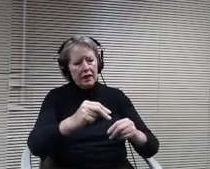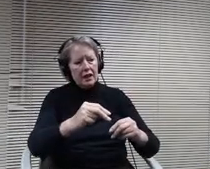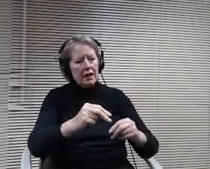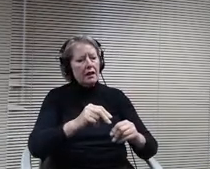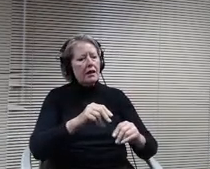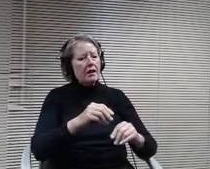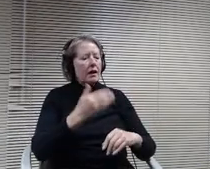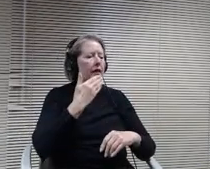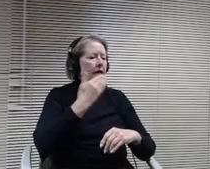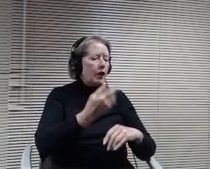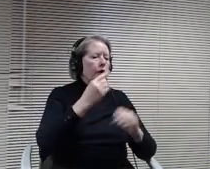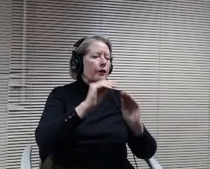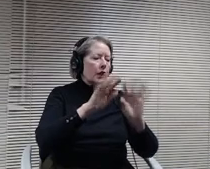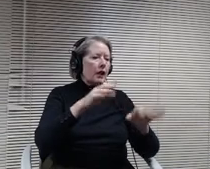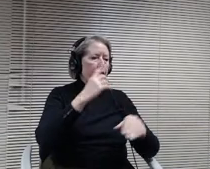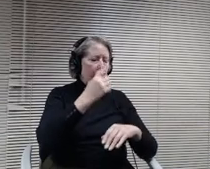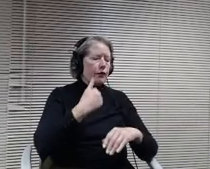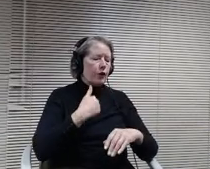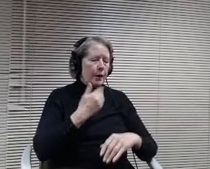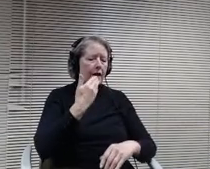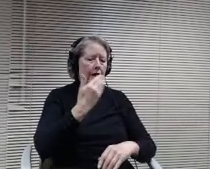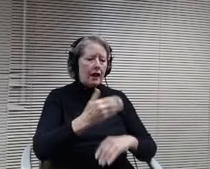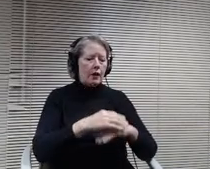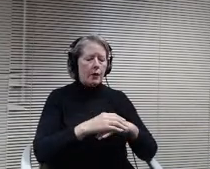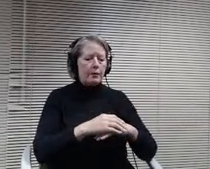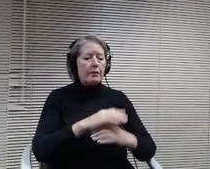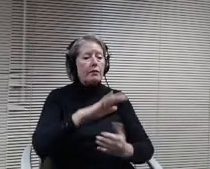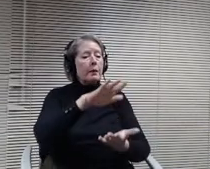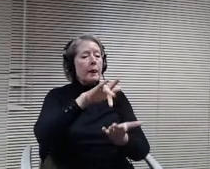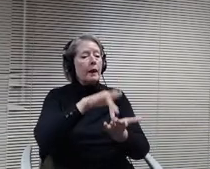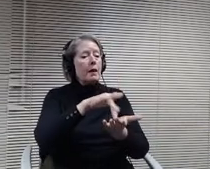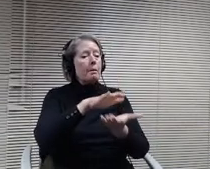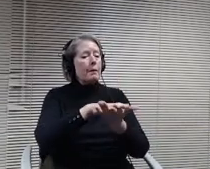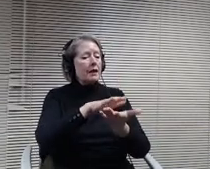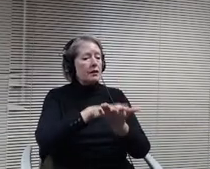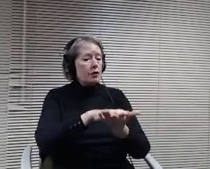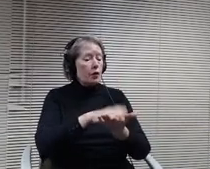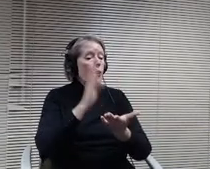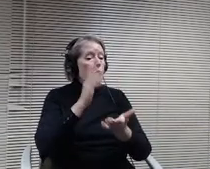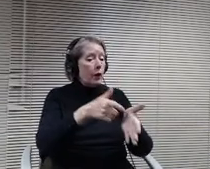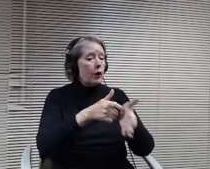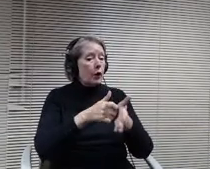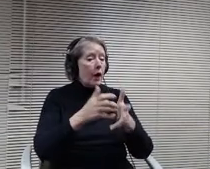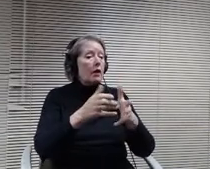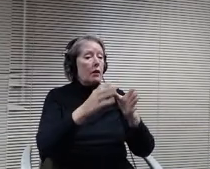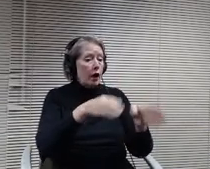The middle school will have a lot of planning to do when they get ready to move to in person. Yes.